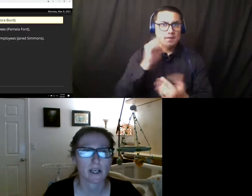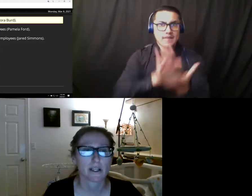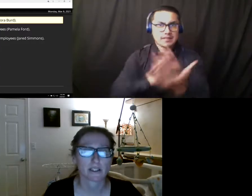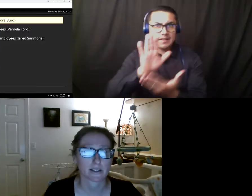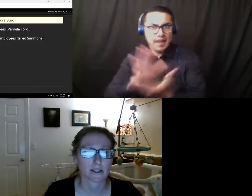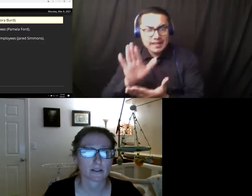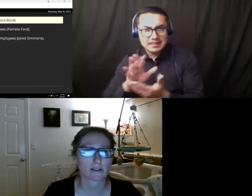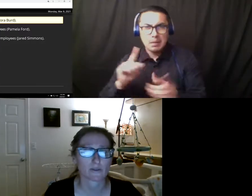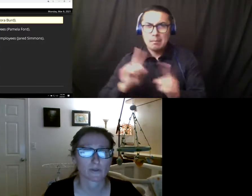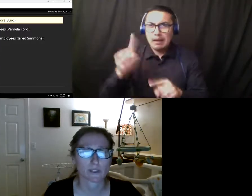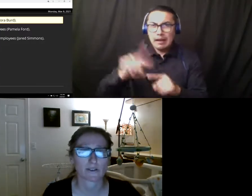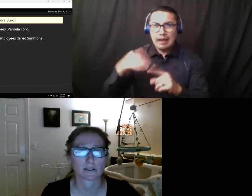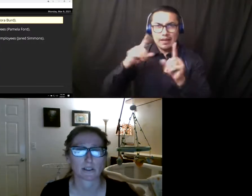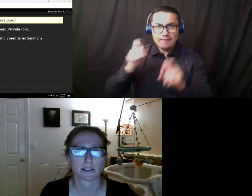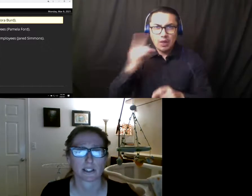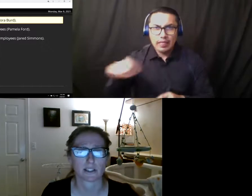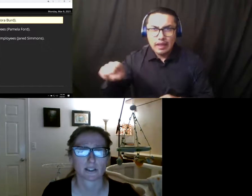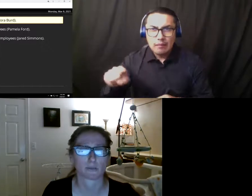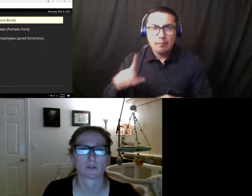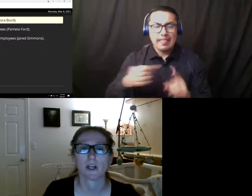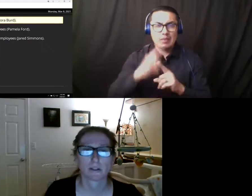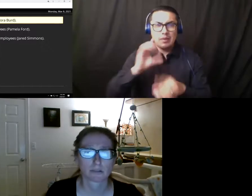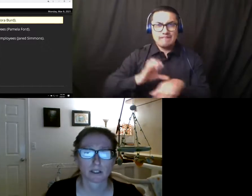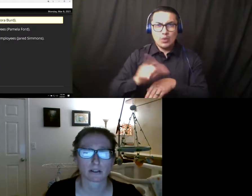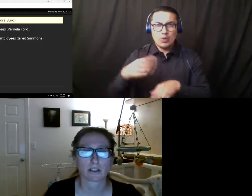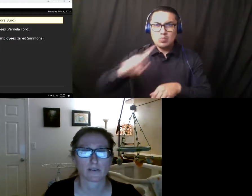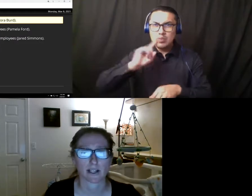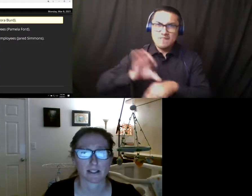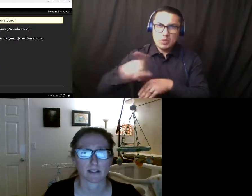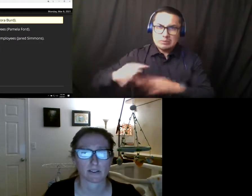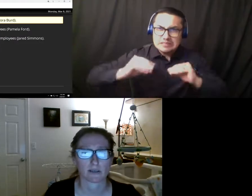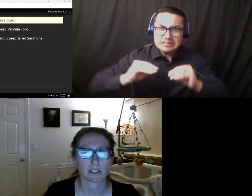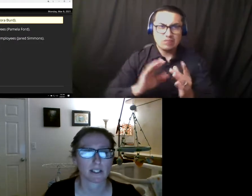It's another to force faculty to teach in this mode regardless of vaccine availability.